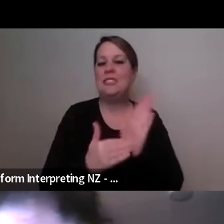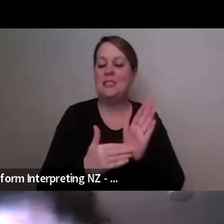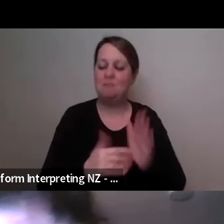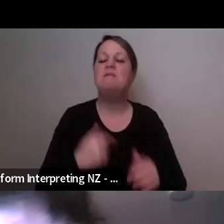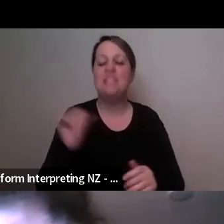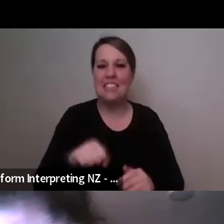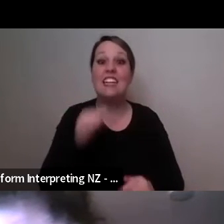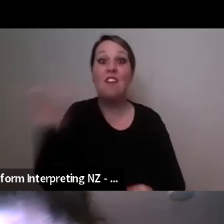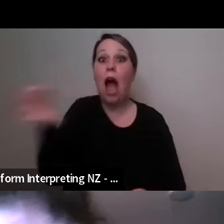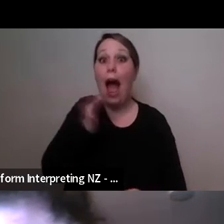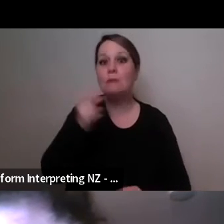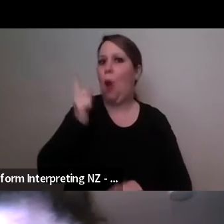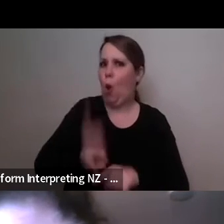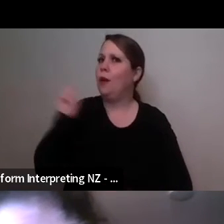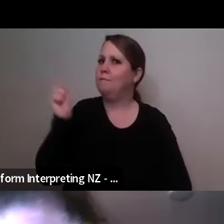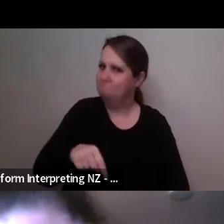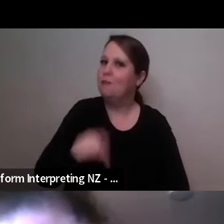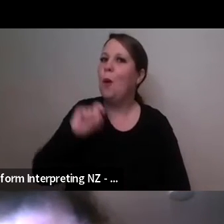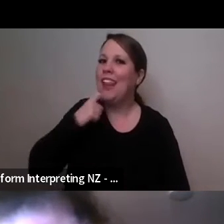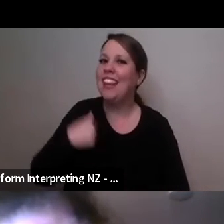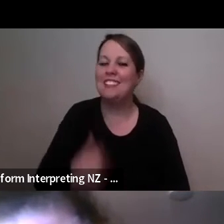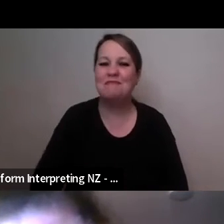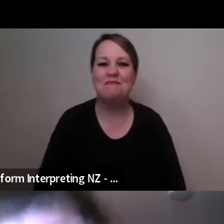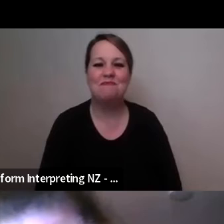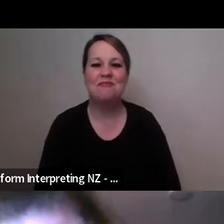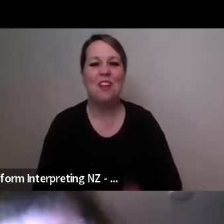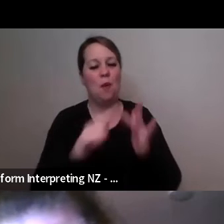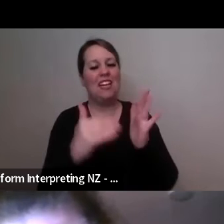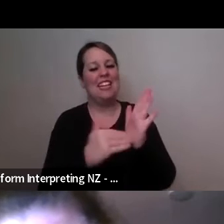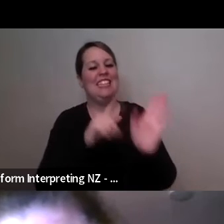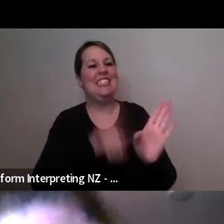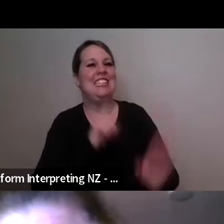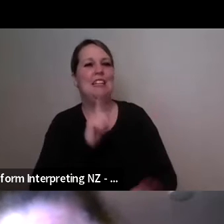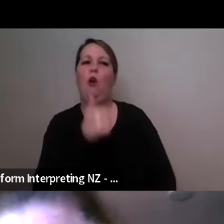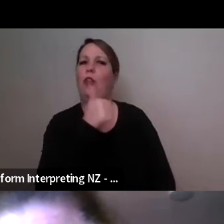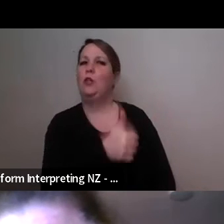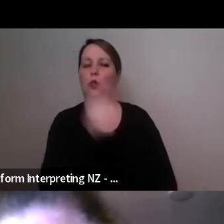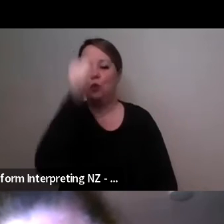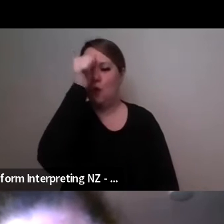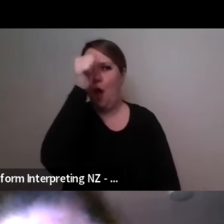well good to know uh we will keep that very close to our hearts as we uh plan our next few years